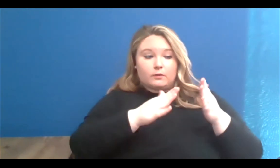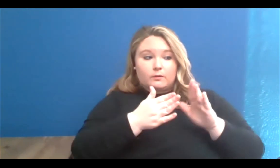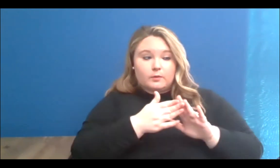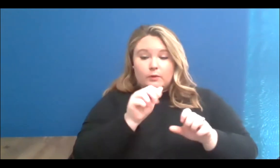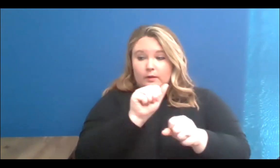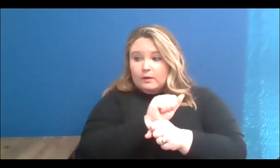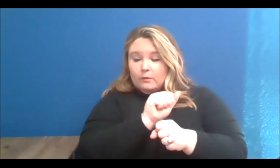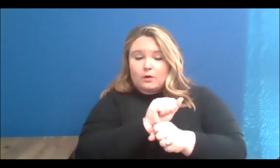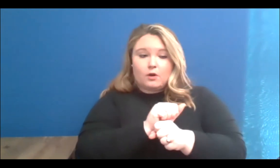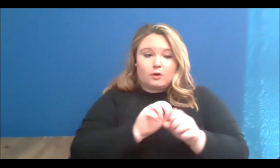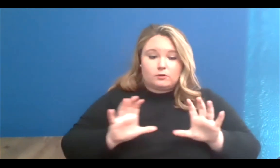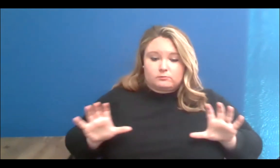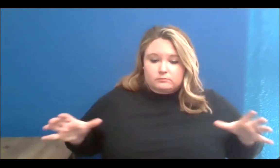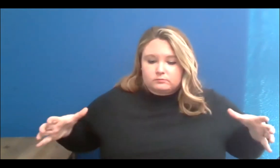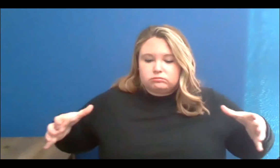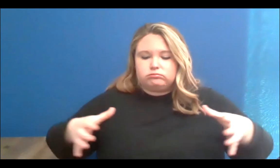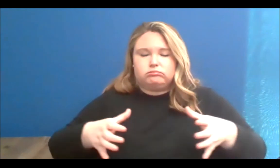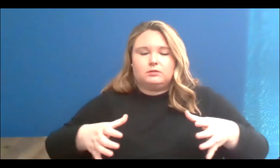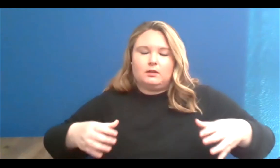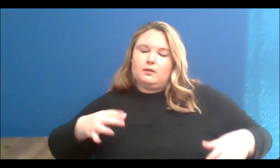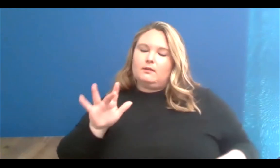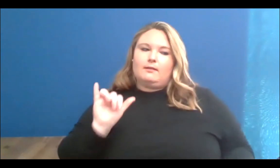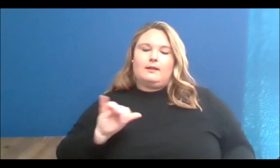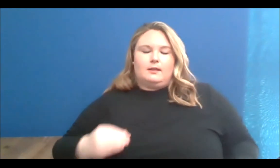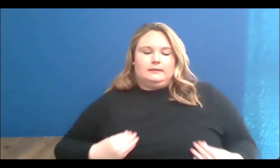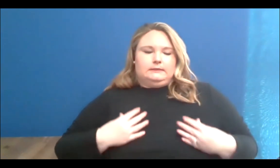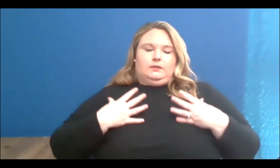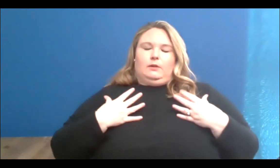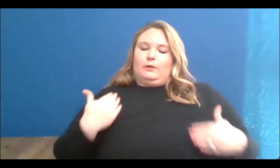so much reward, it is also very taxing